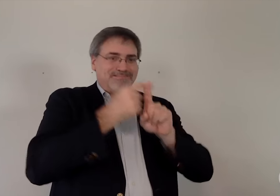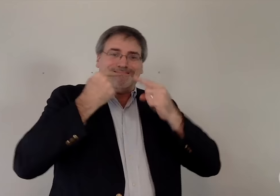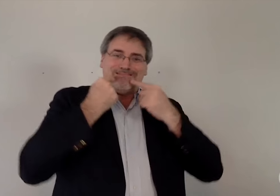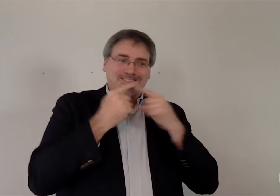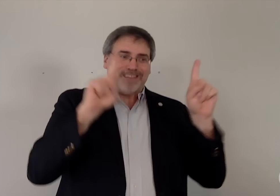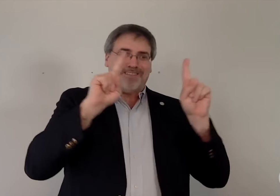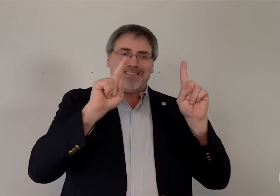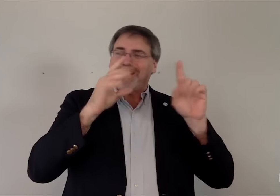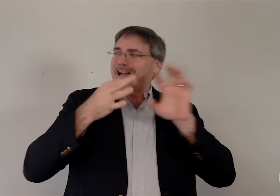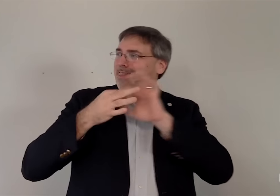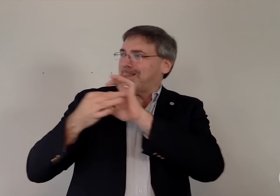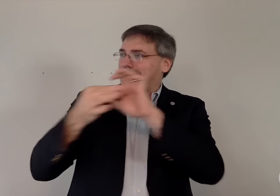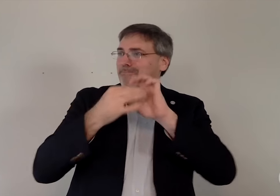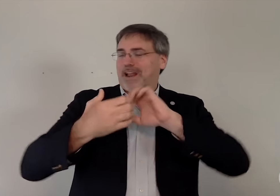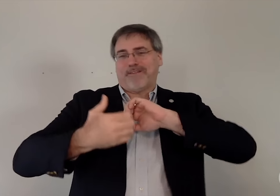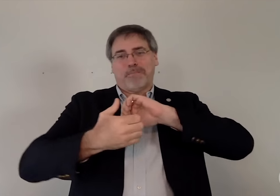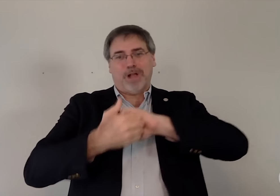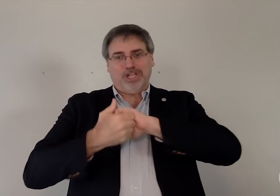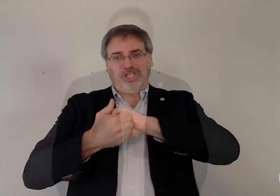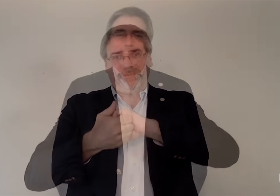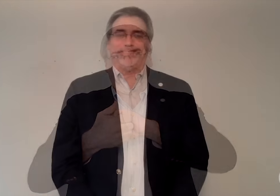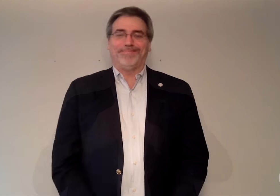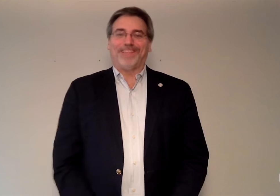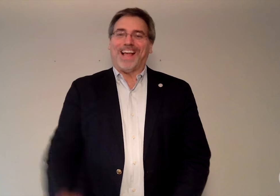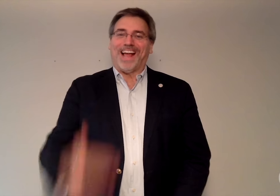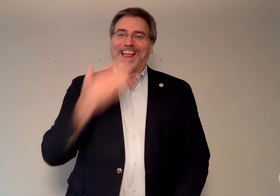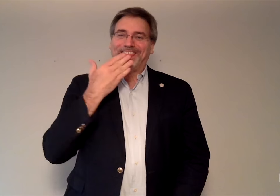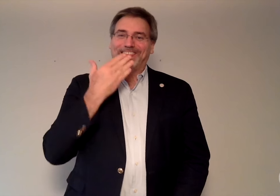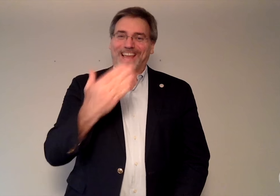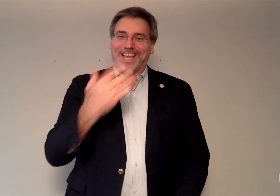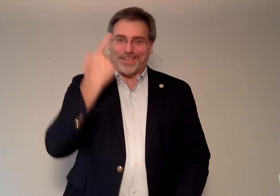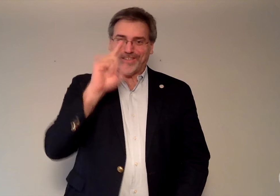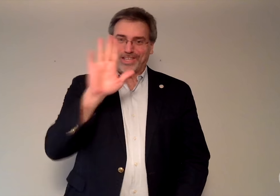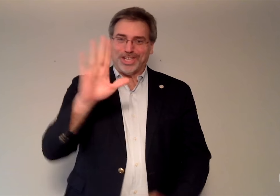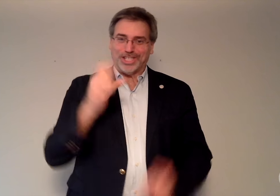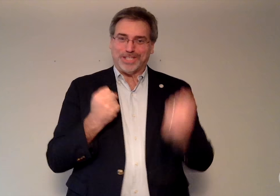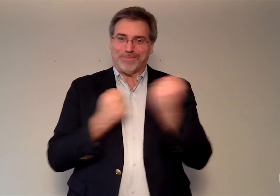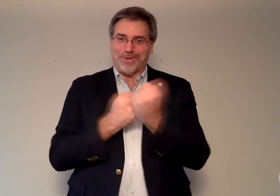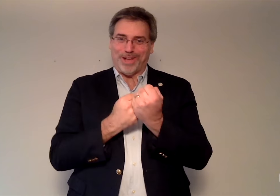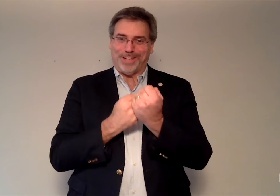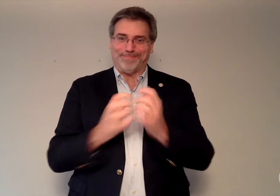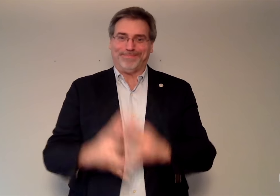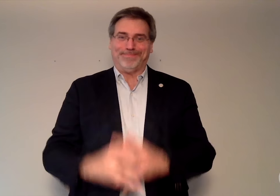a successful and collaborative partnership. Thank you for your support.